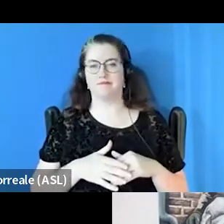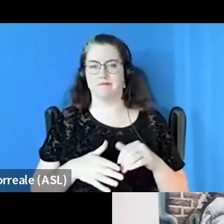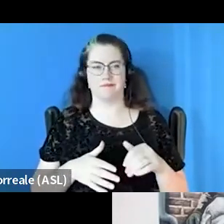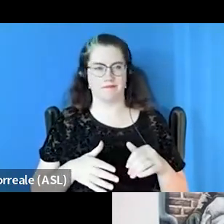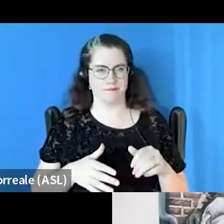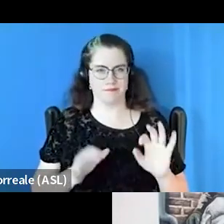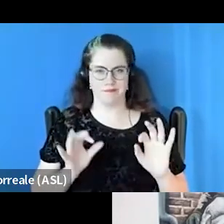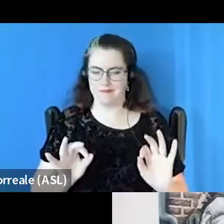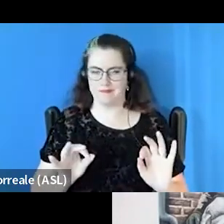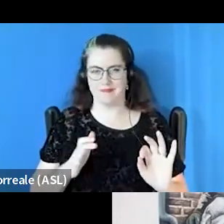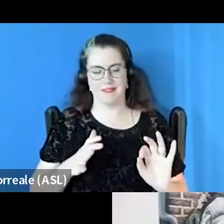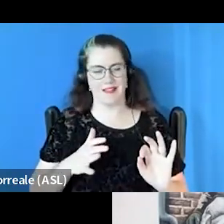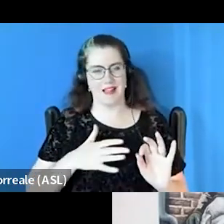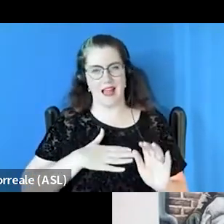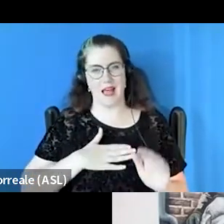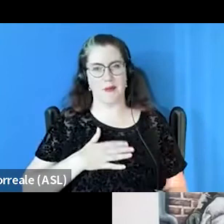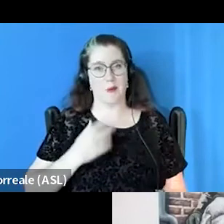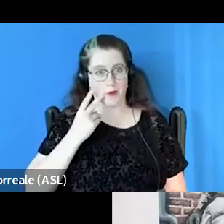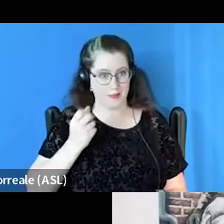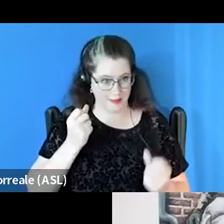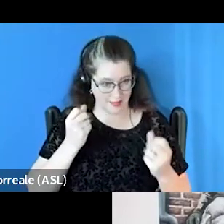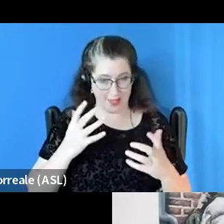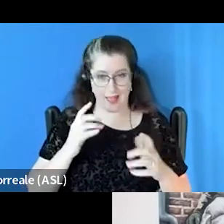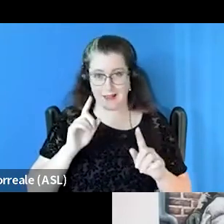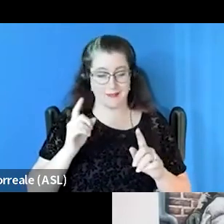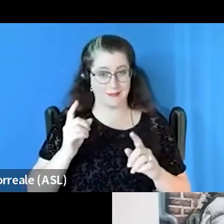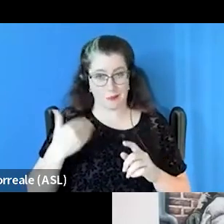because we're seeing a lot of Q&A, I'm seeing 77 now, 78.